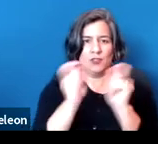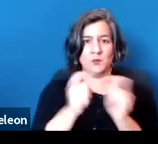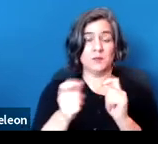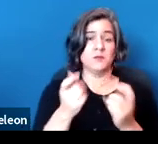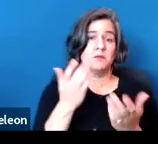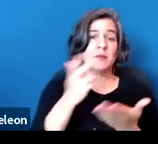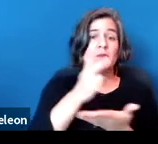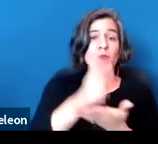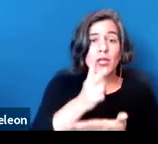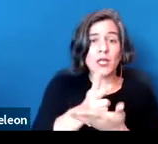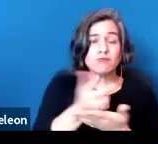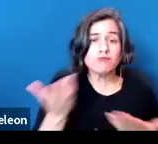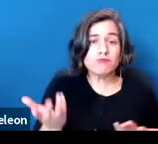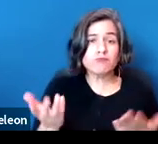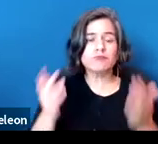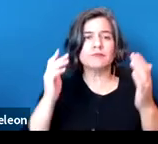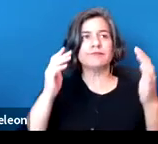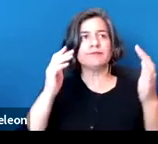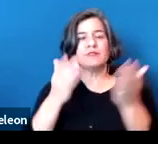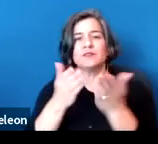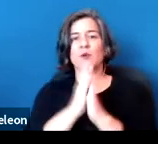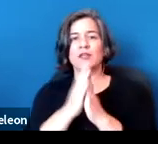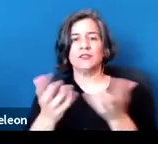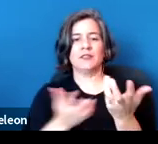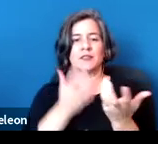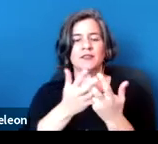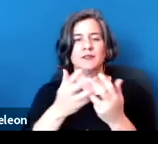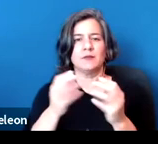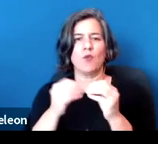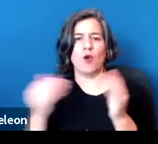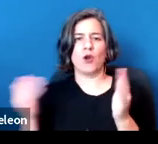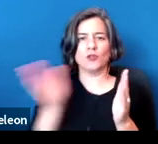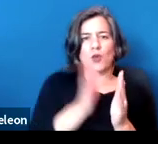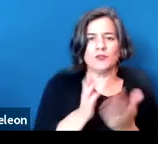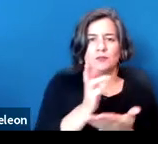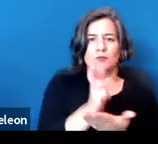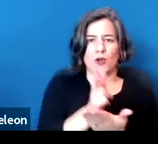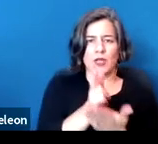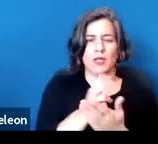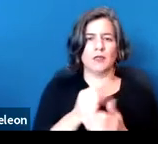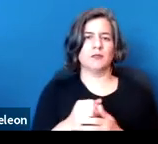spots, requesting an accommodation for a closer parking spot, an accessible parking spot,